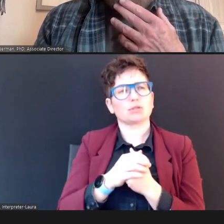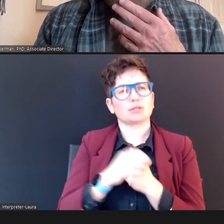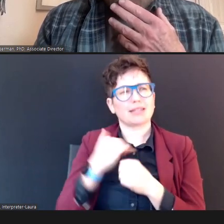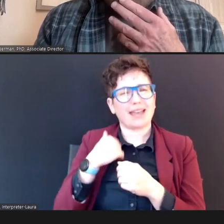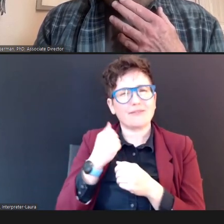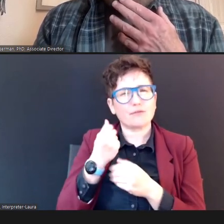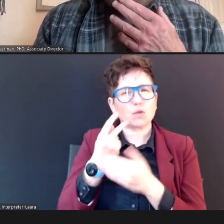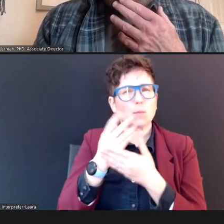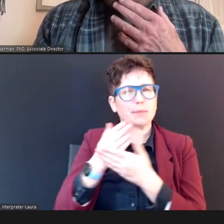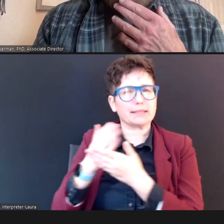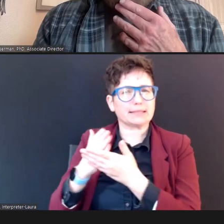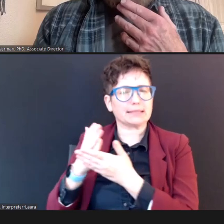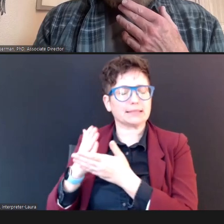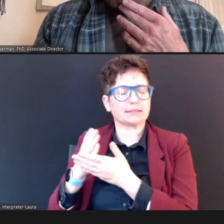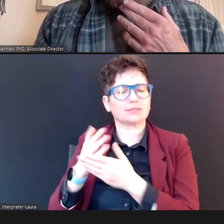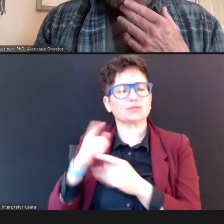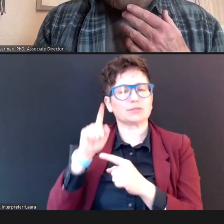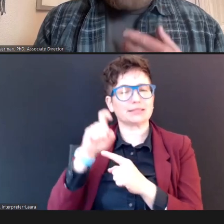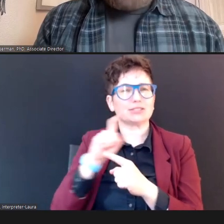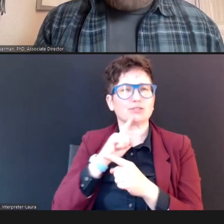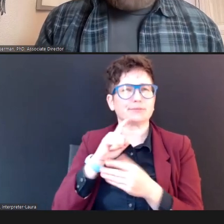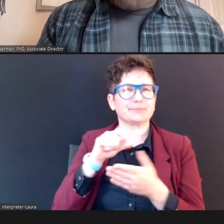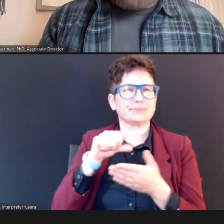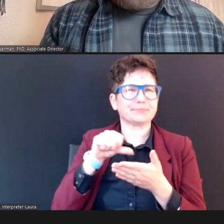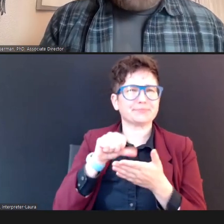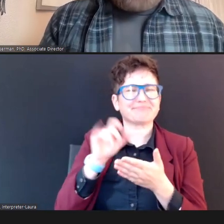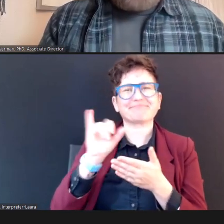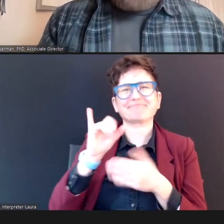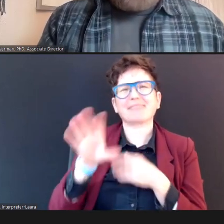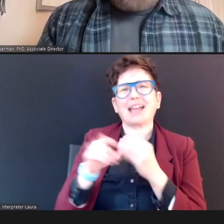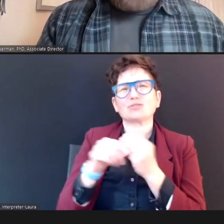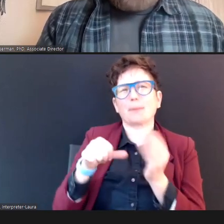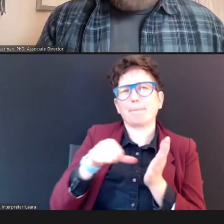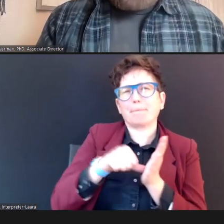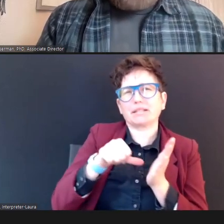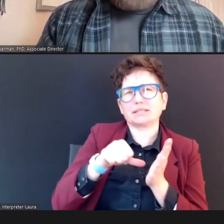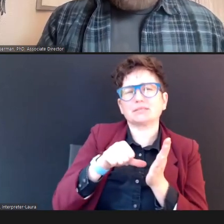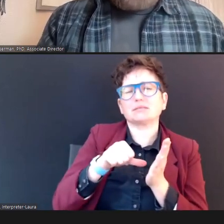an extra -- there's an extra button push to adjust the setting for